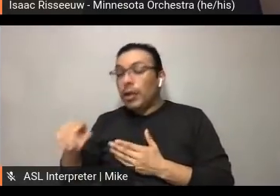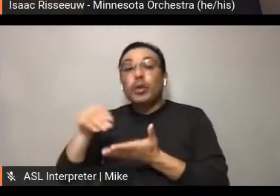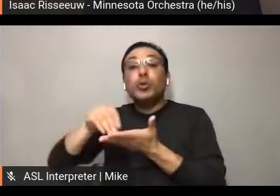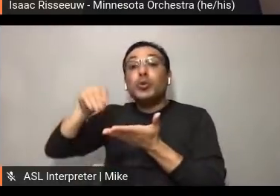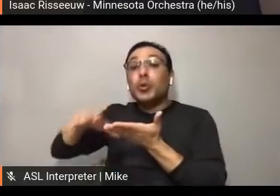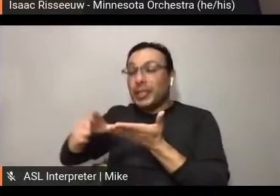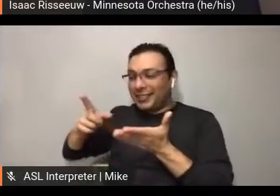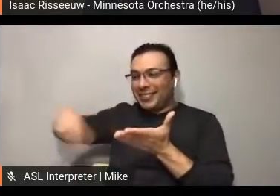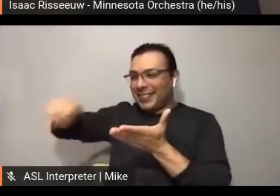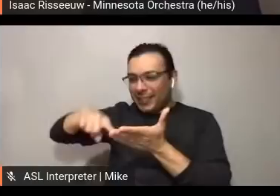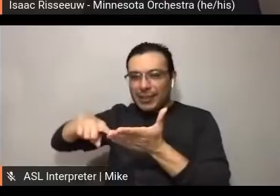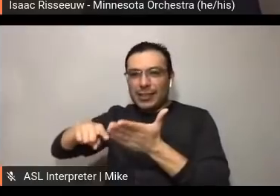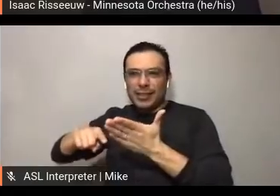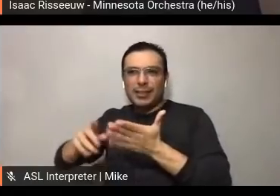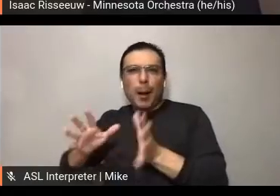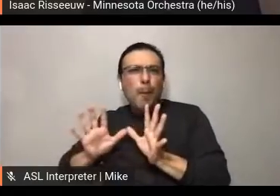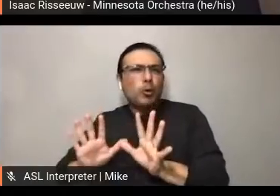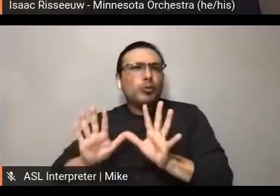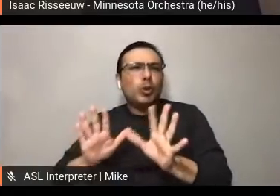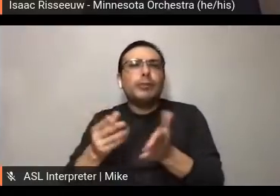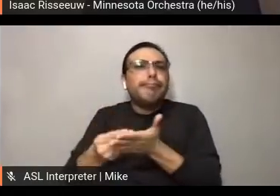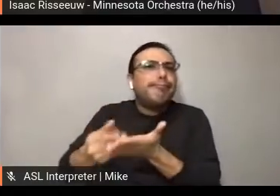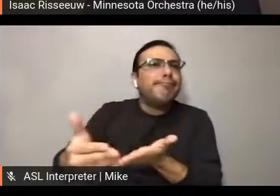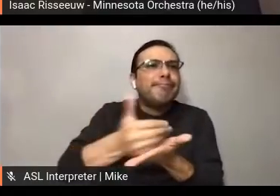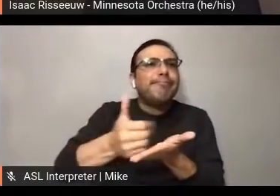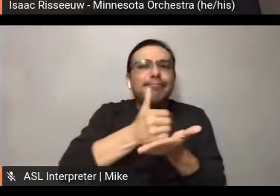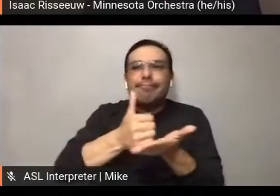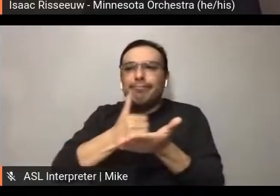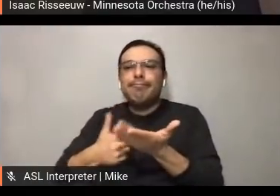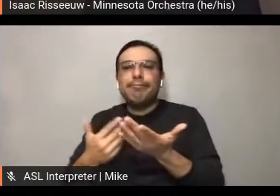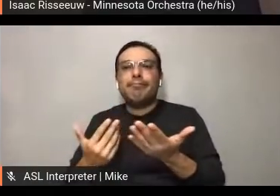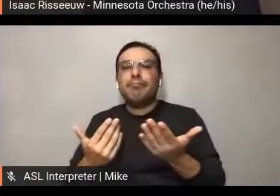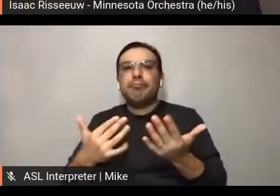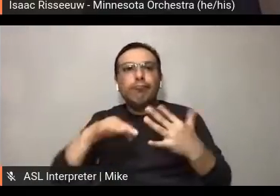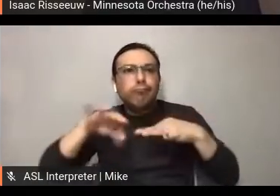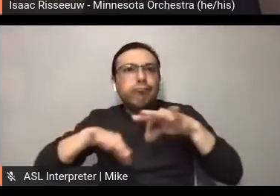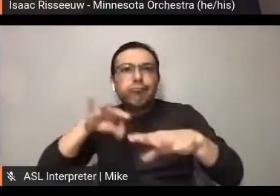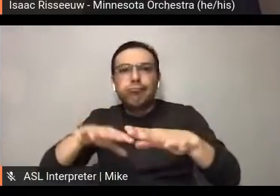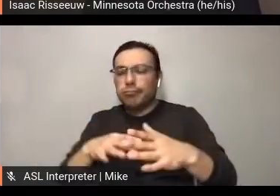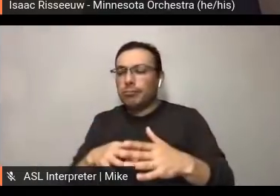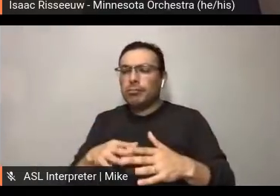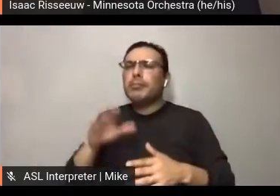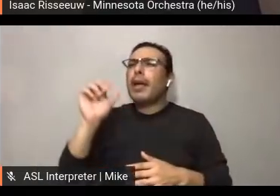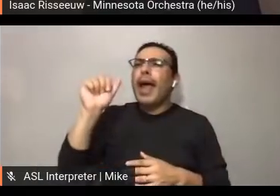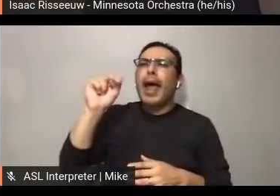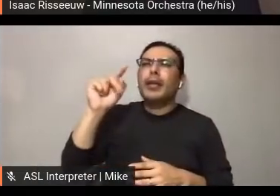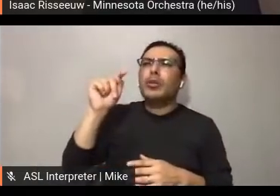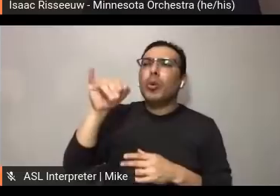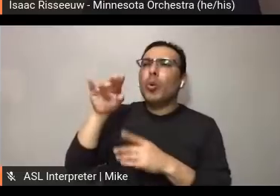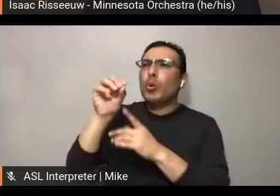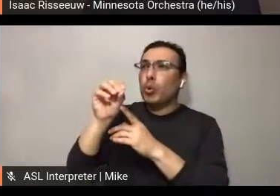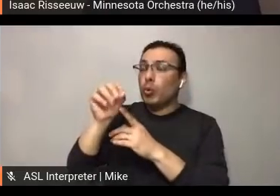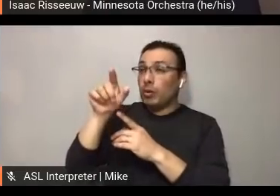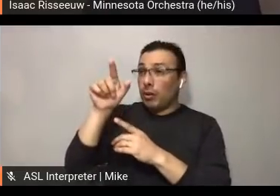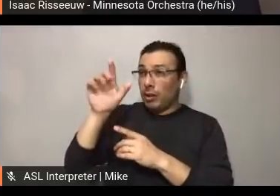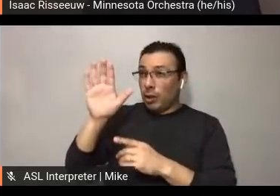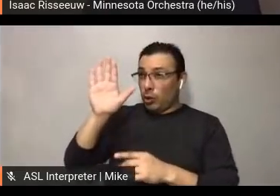Antonio, was that fully student led? Or how did you interact